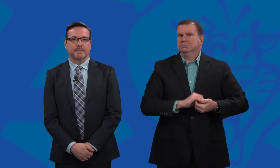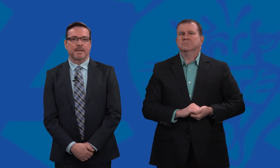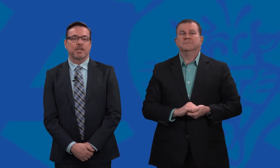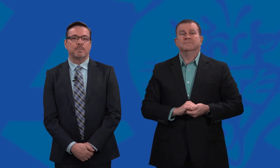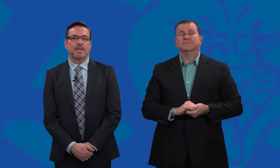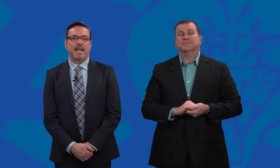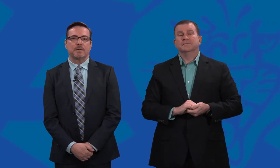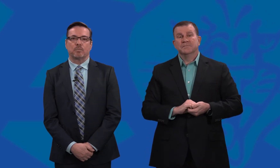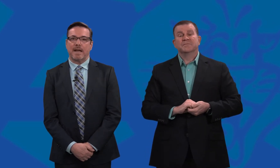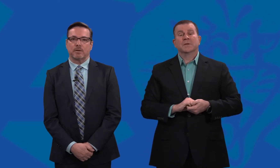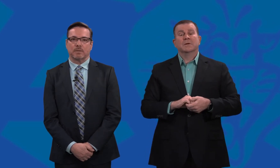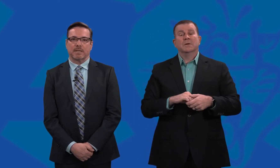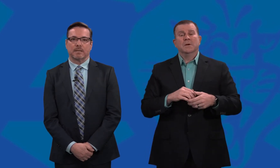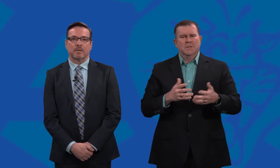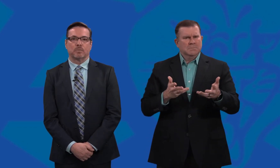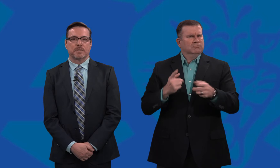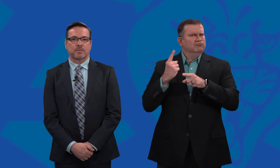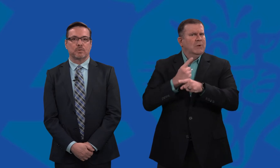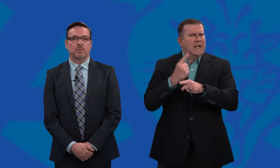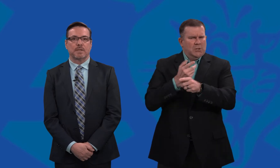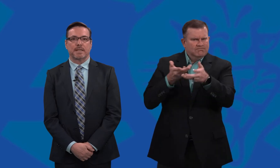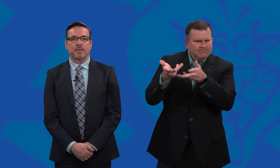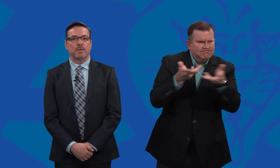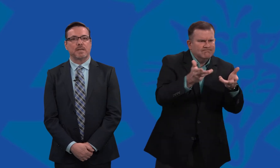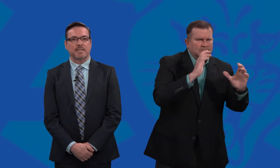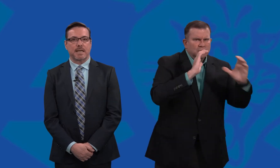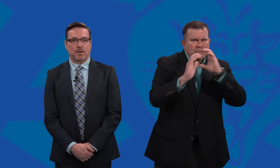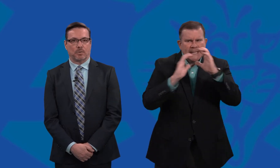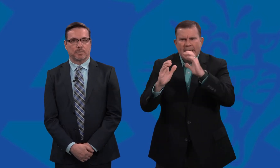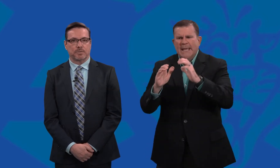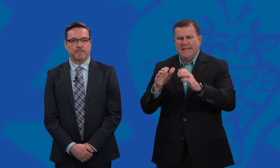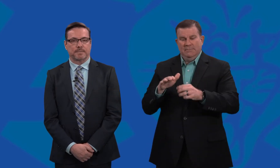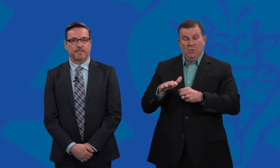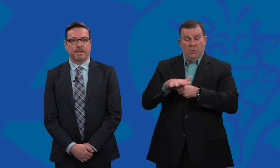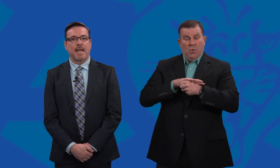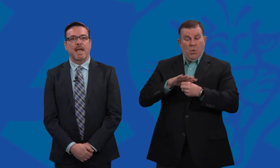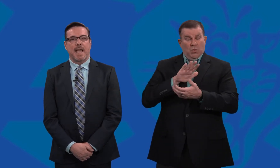communicating regularly with school and community stakeholders,